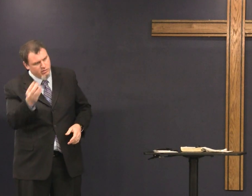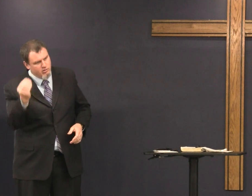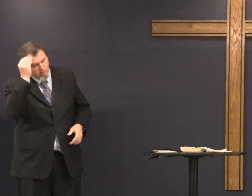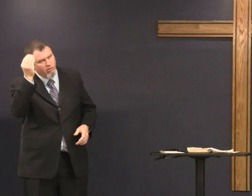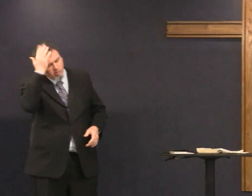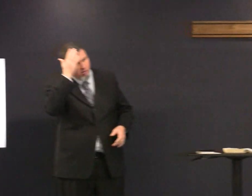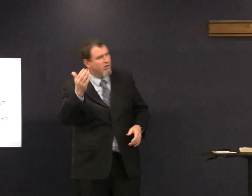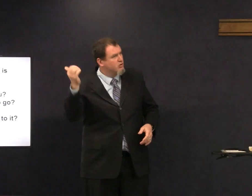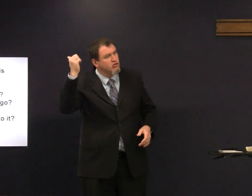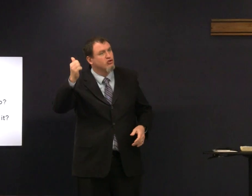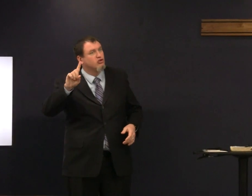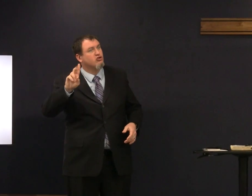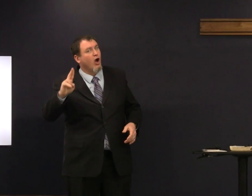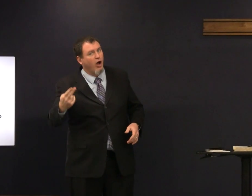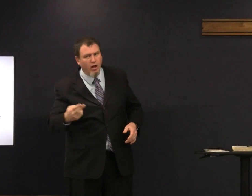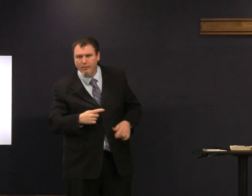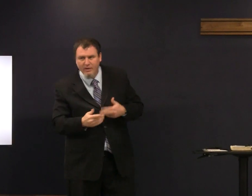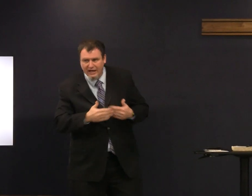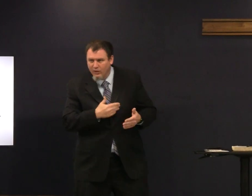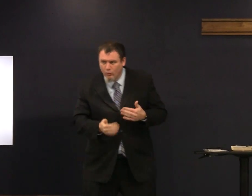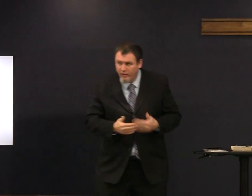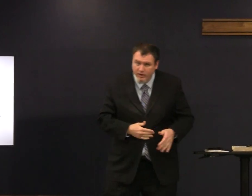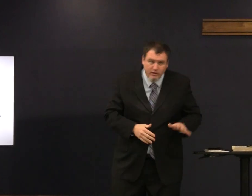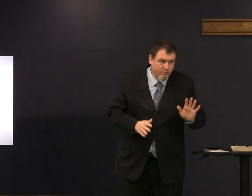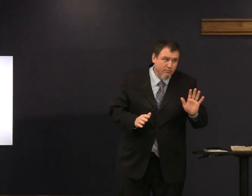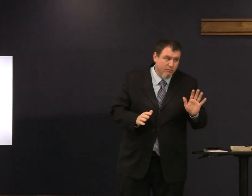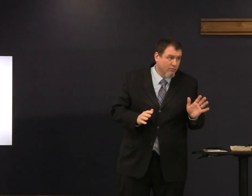number one if you have a gun don't keep it loaded duh